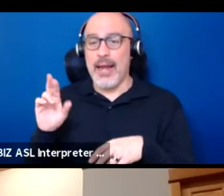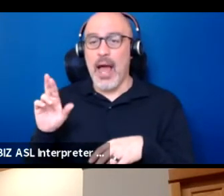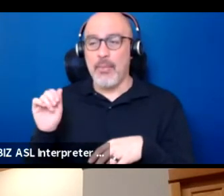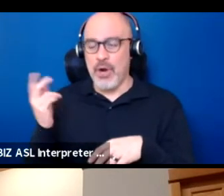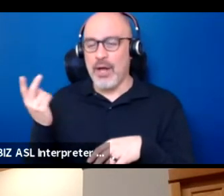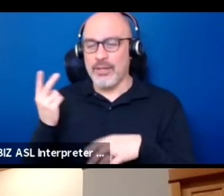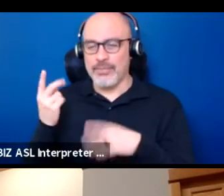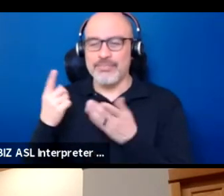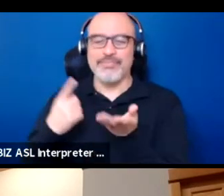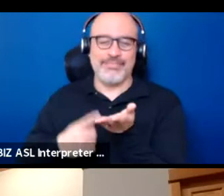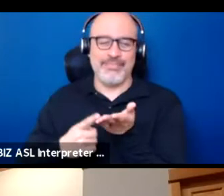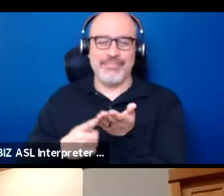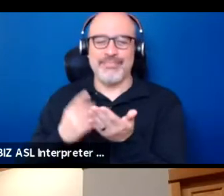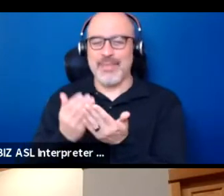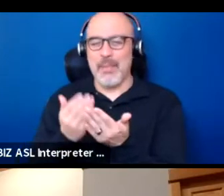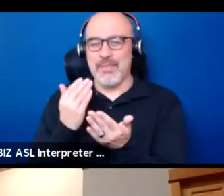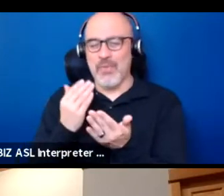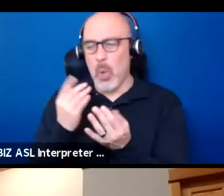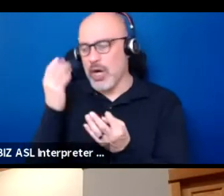as we were conceiving of this idea